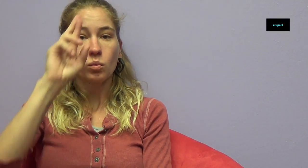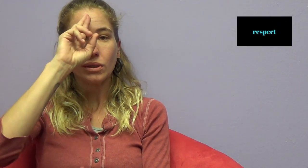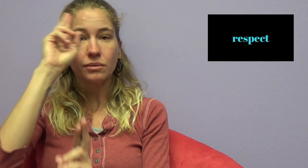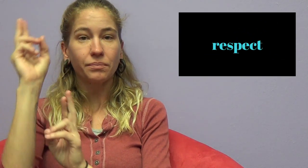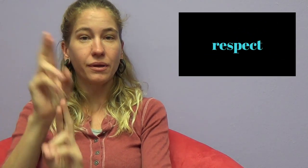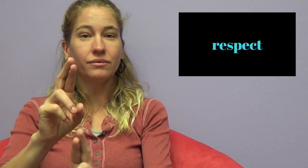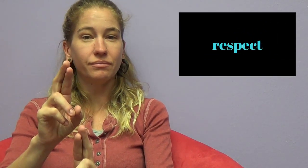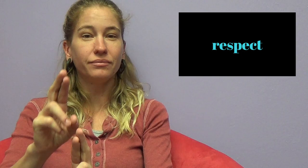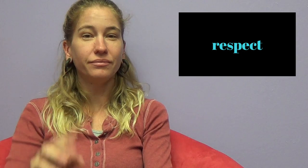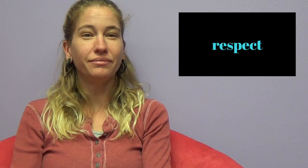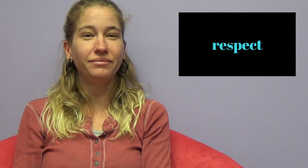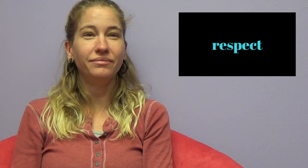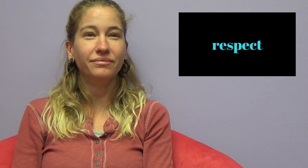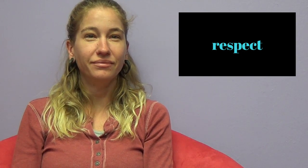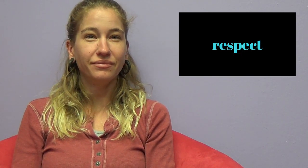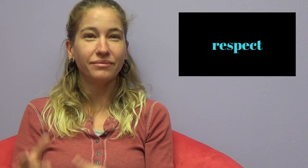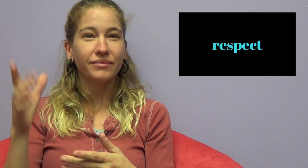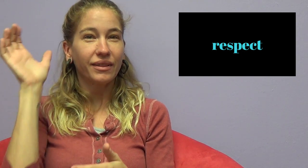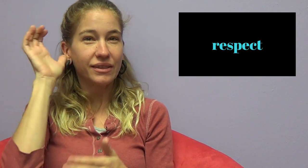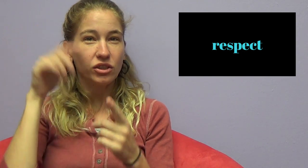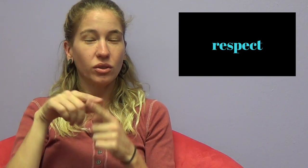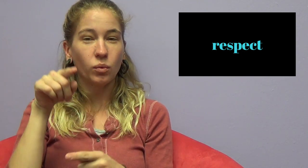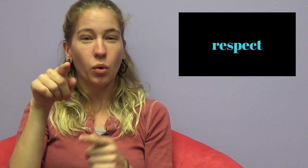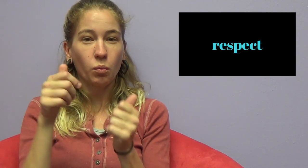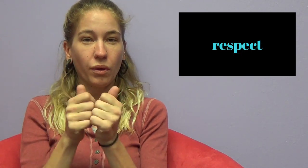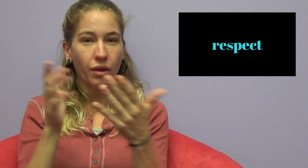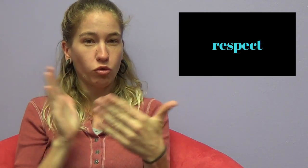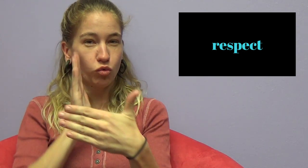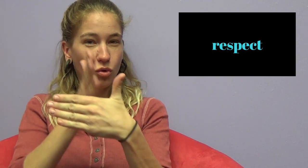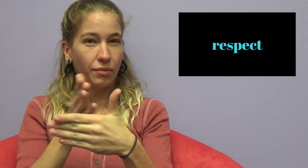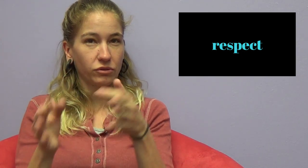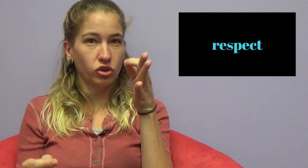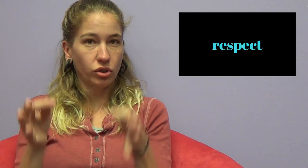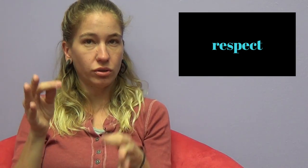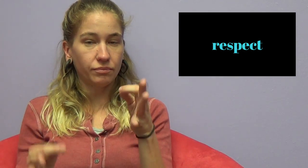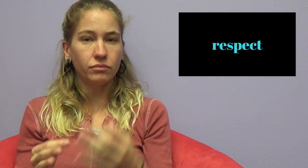Respect. Your partner listens to you without interrupting or judging you